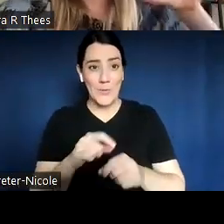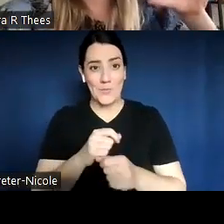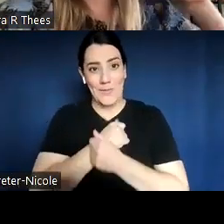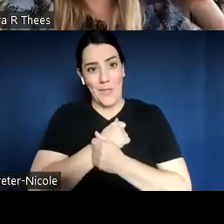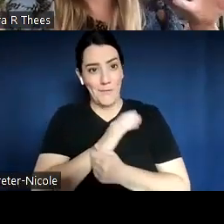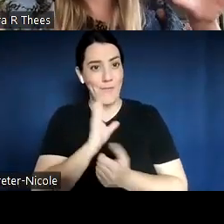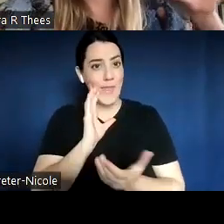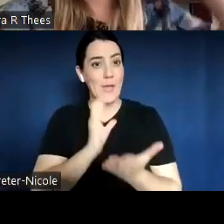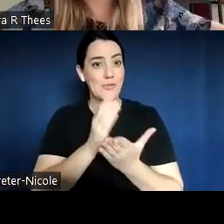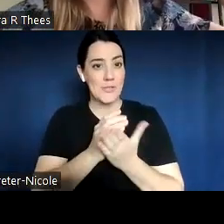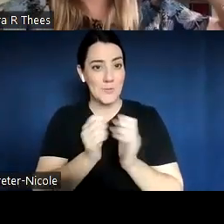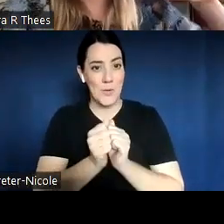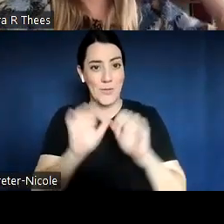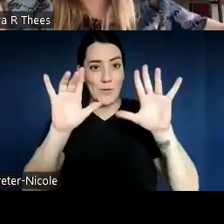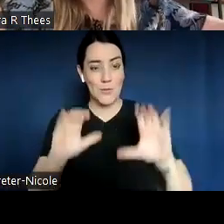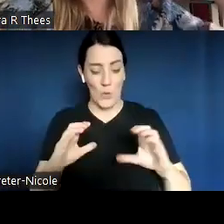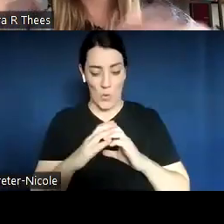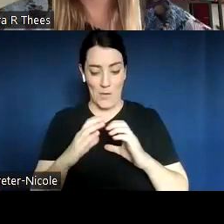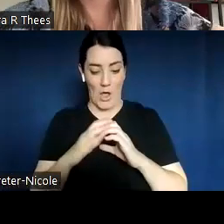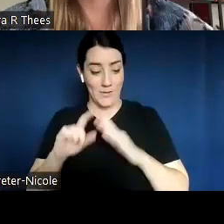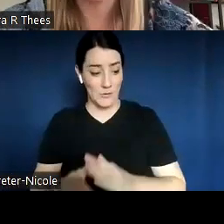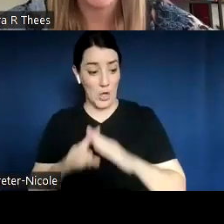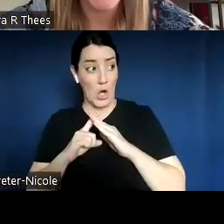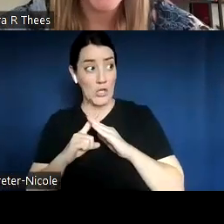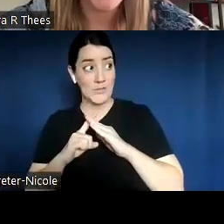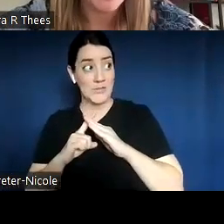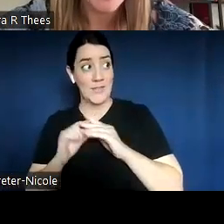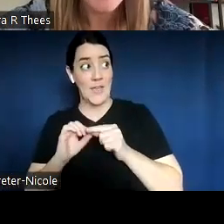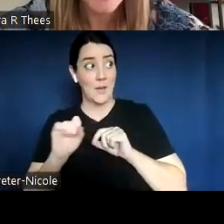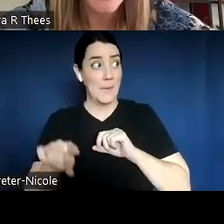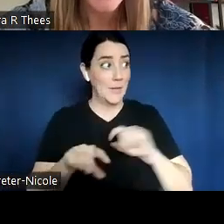It starts and then it goes to one idea or a person and you never really know where it's going to go next.